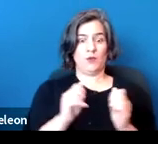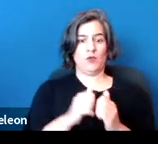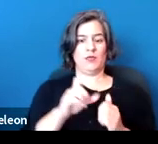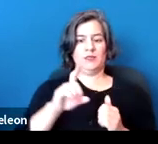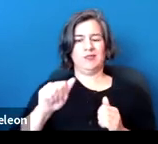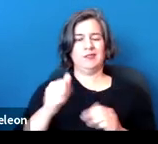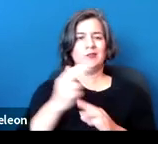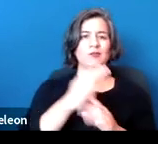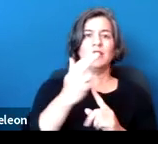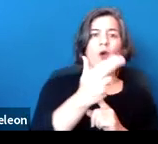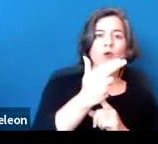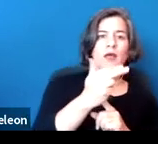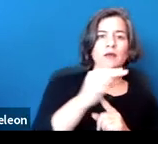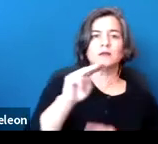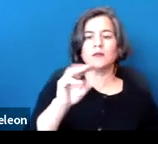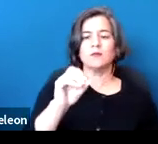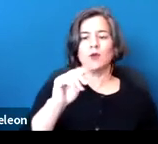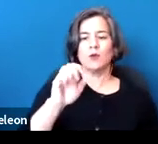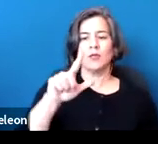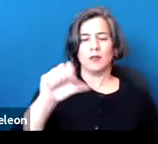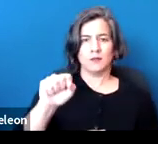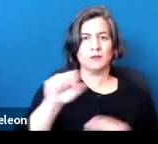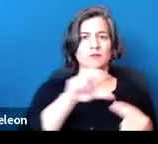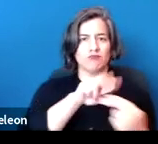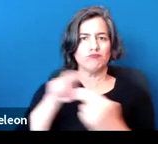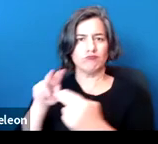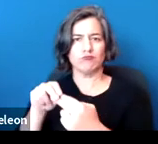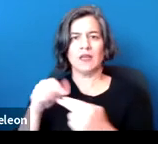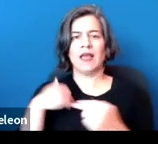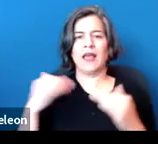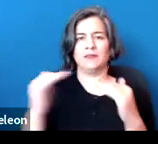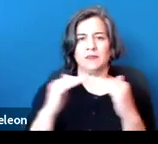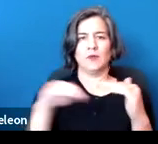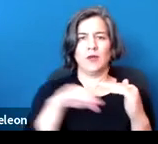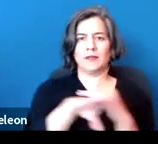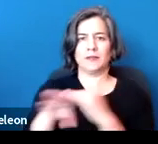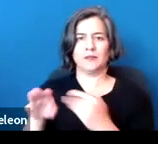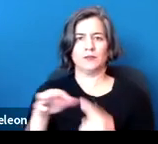and motels are also having equal access to those programs.